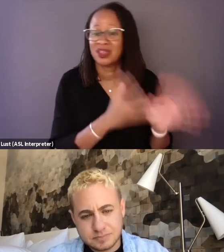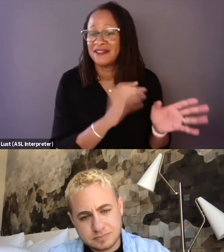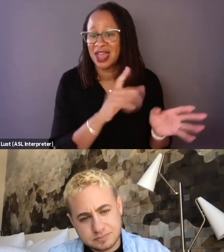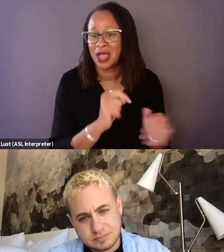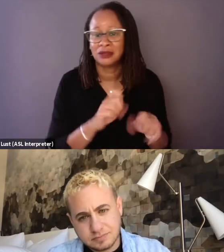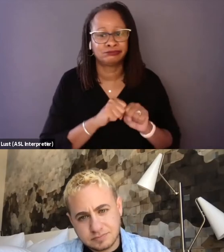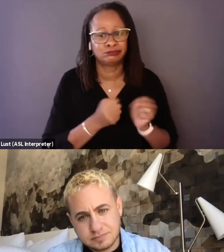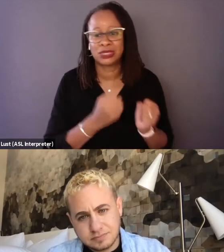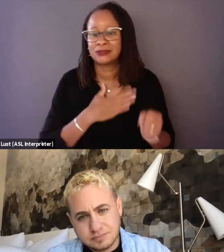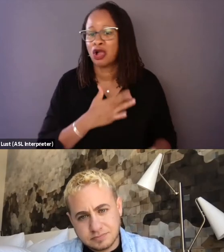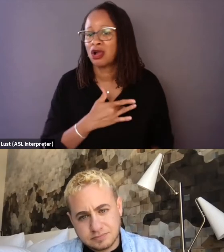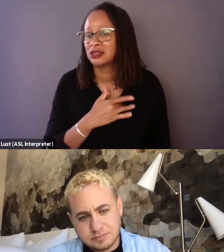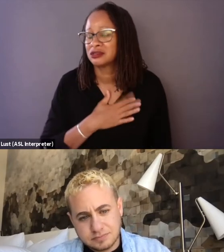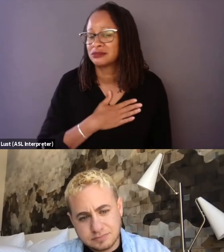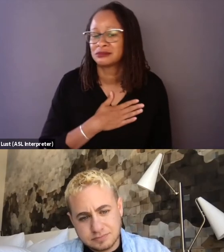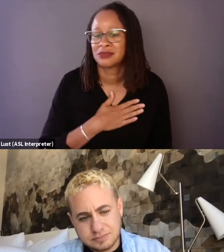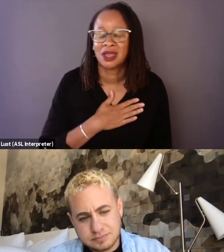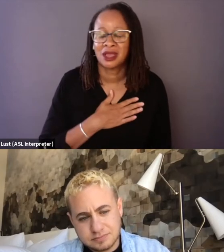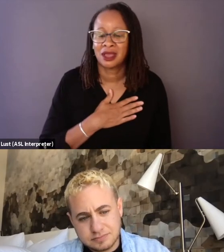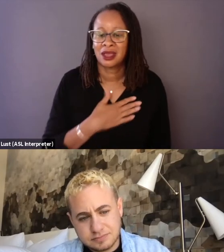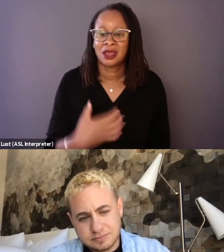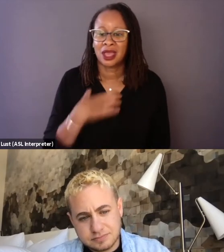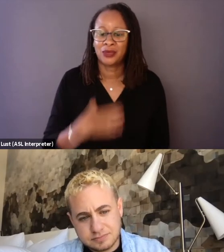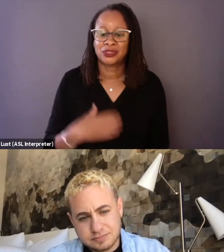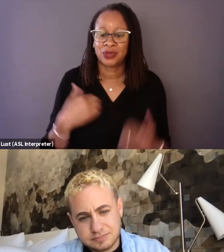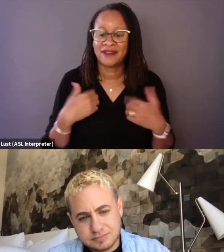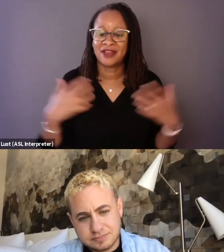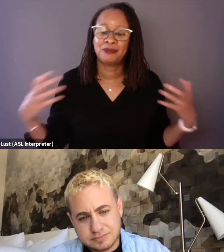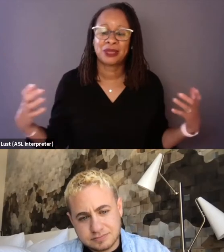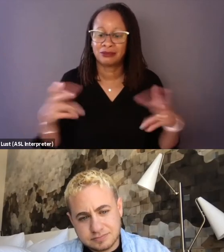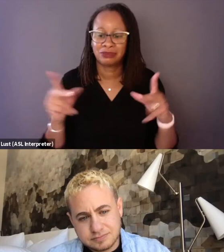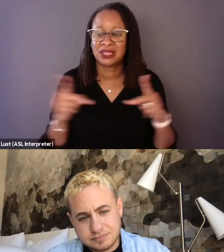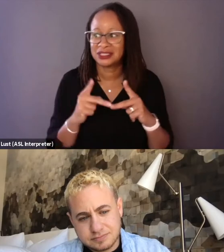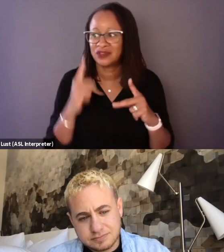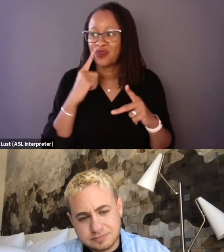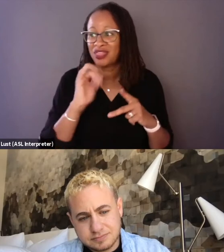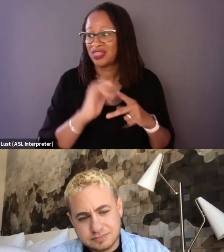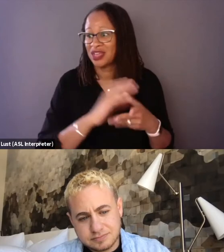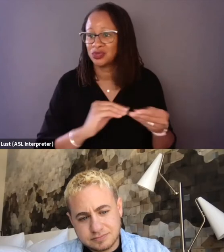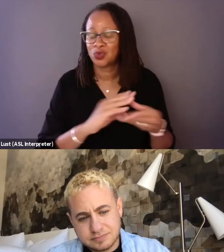and I wish we had a big place for that story to find